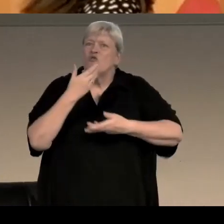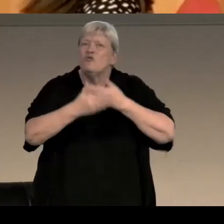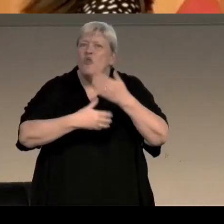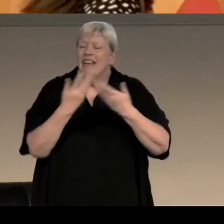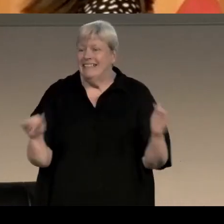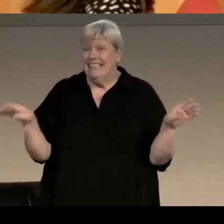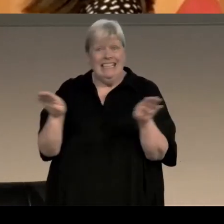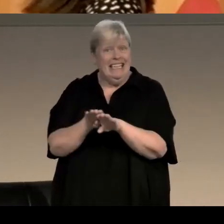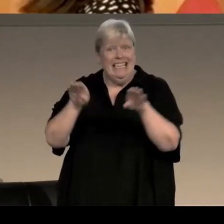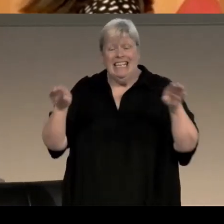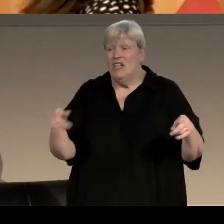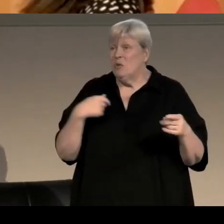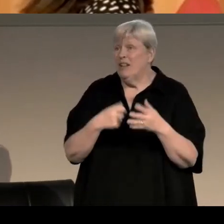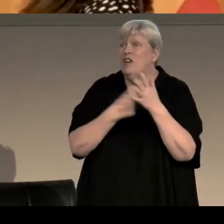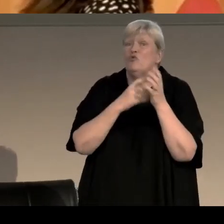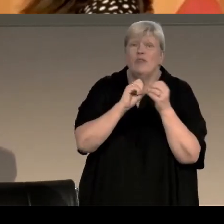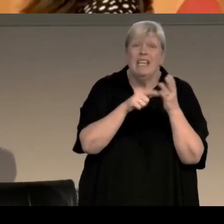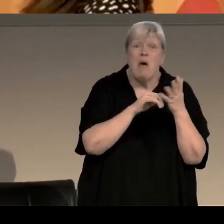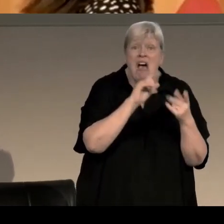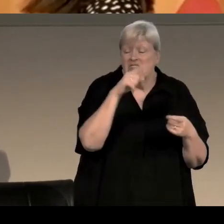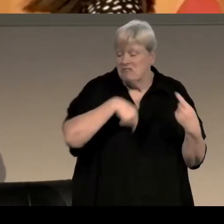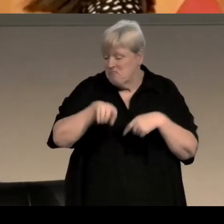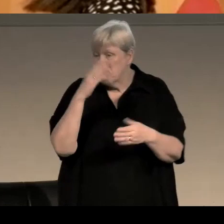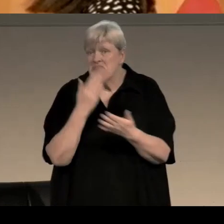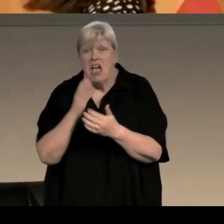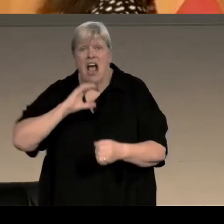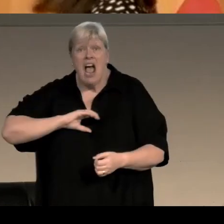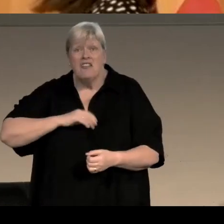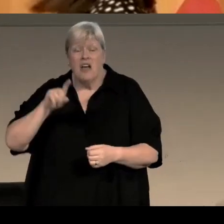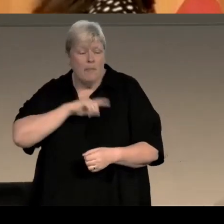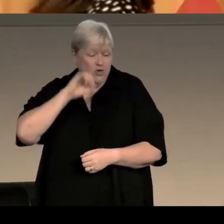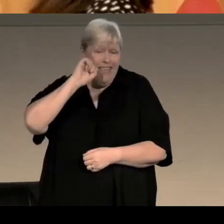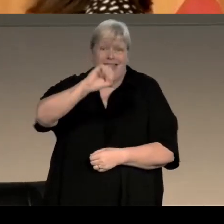that I'm excited about revisiting that character because it's their story, and it fits